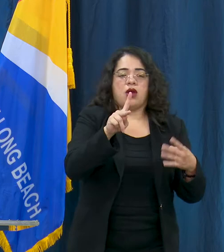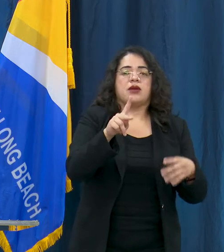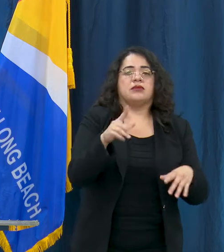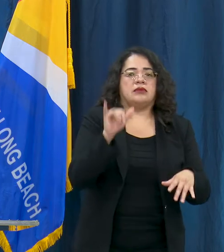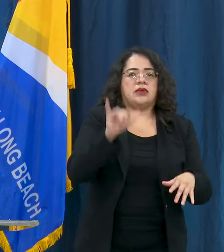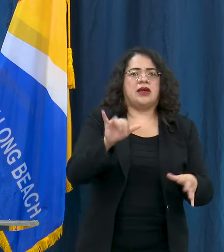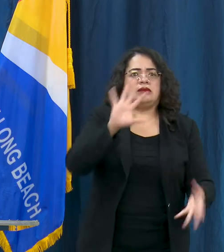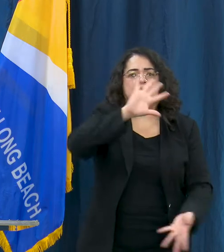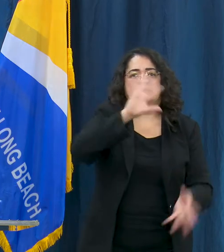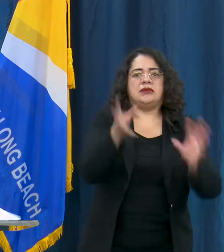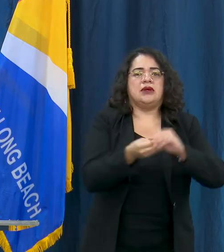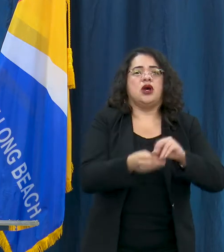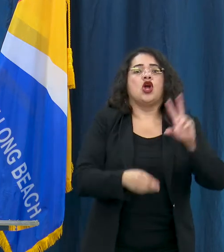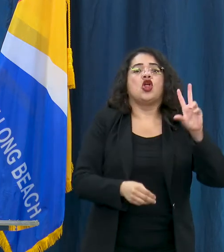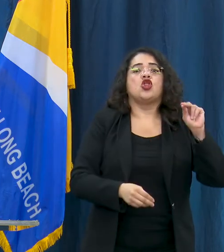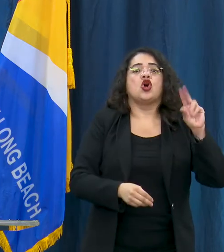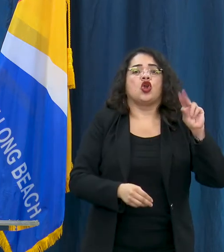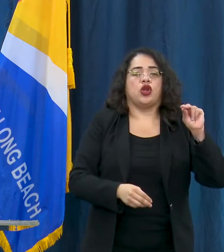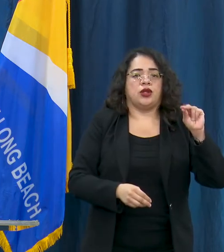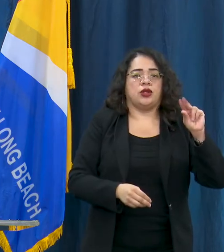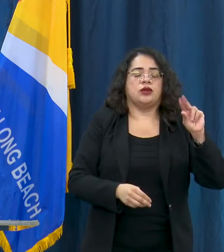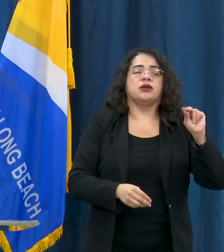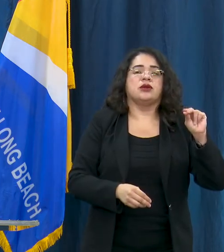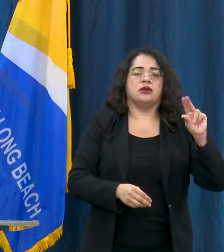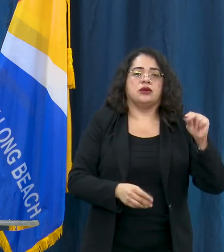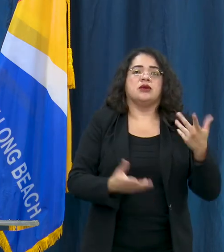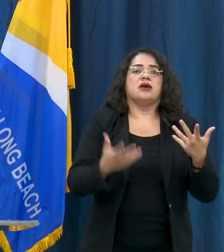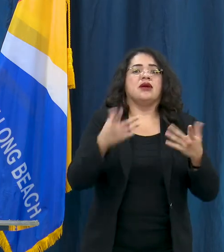parks that have already been listed but also some additional parks.